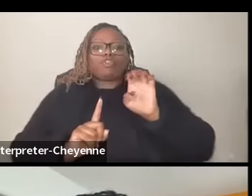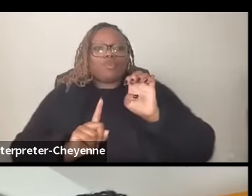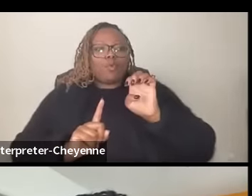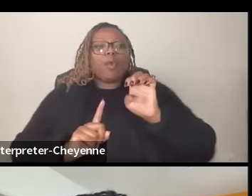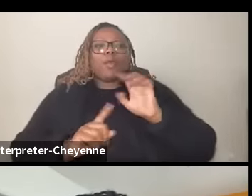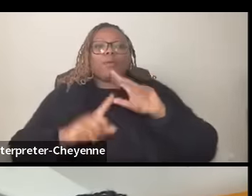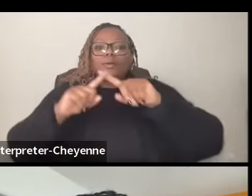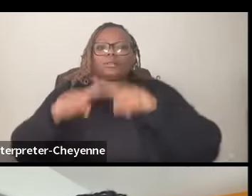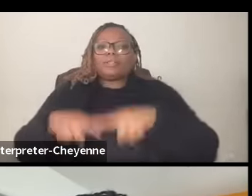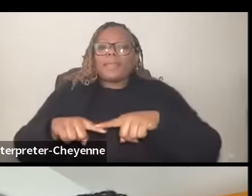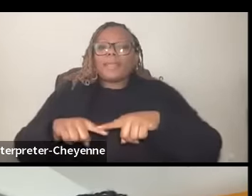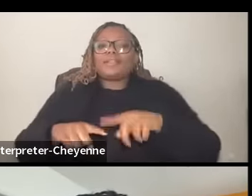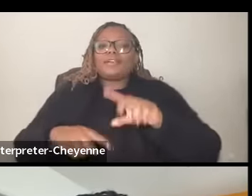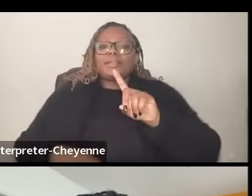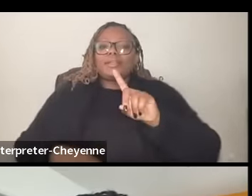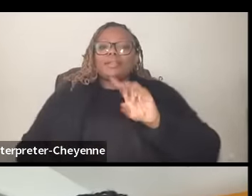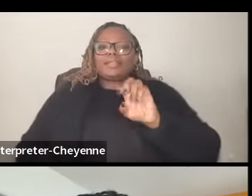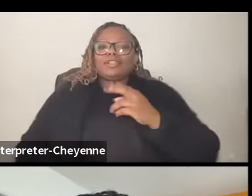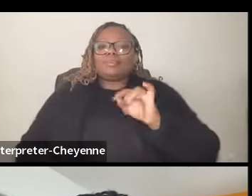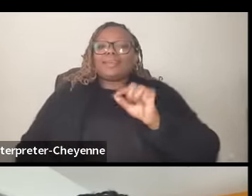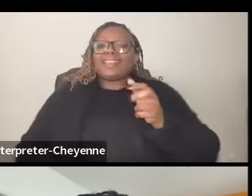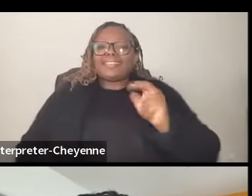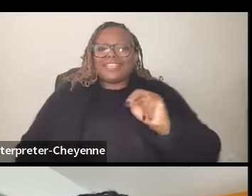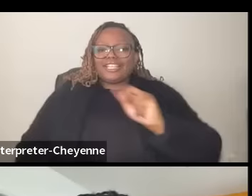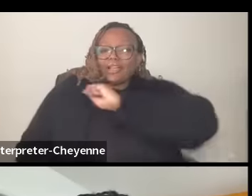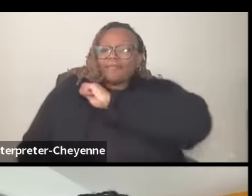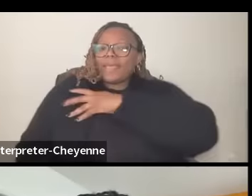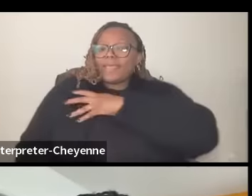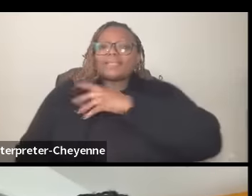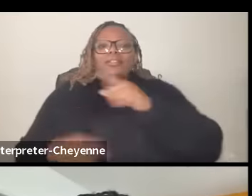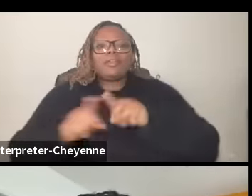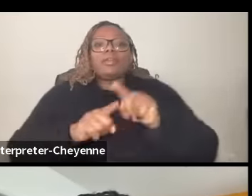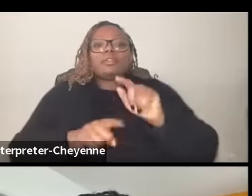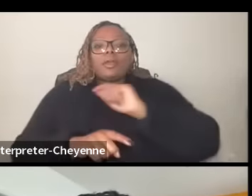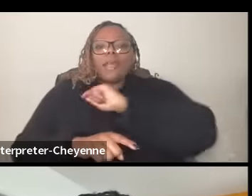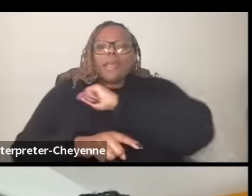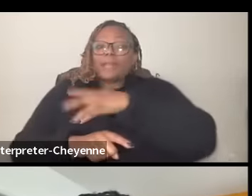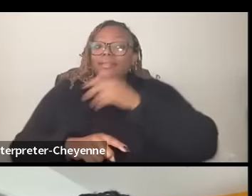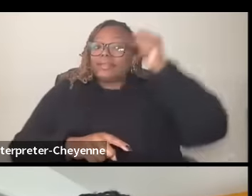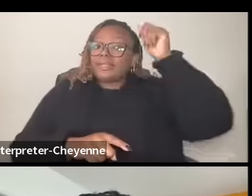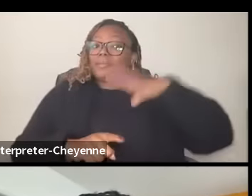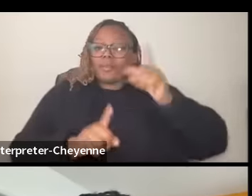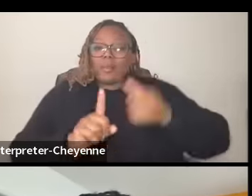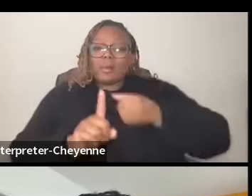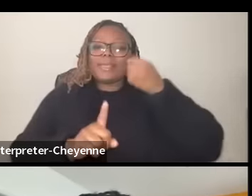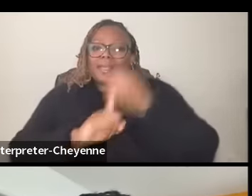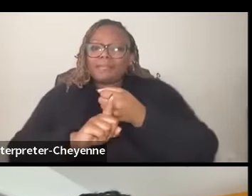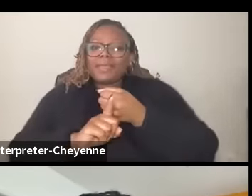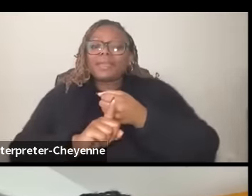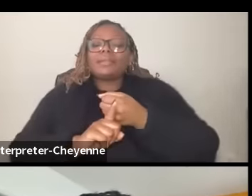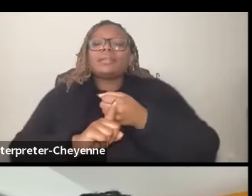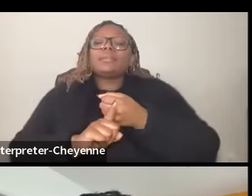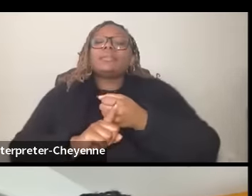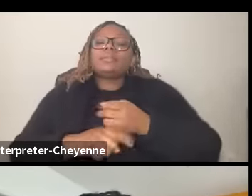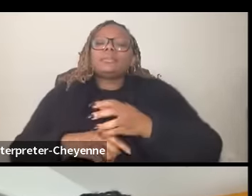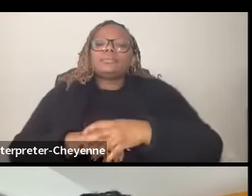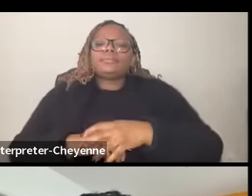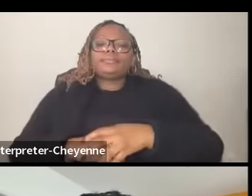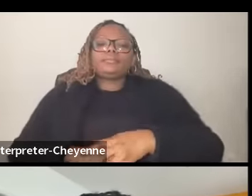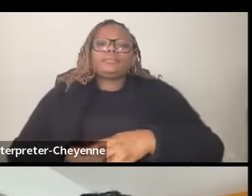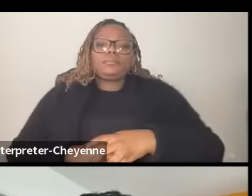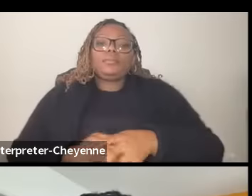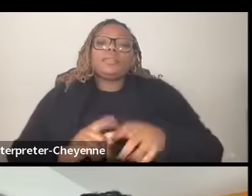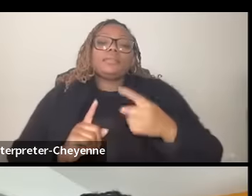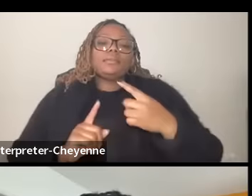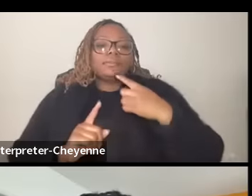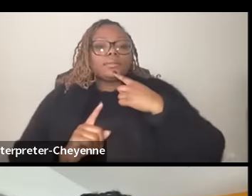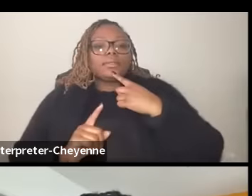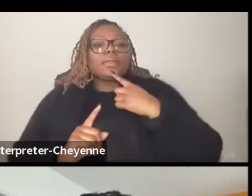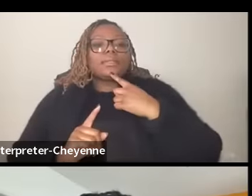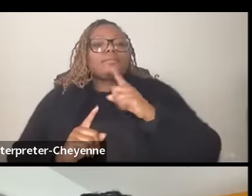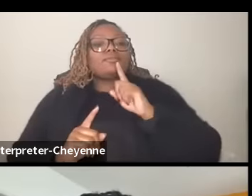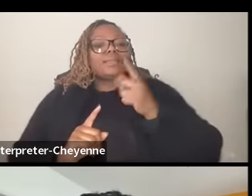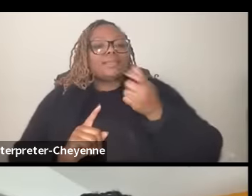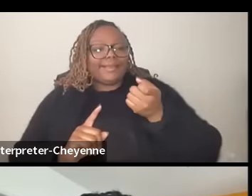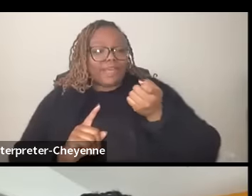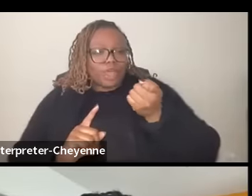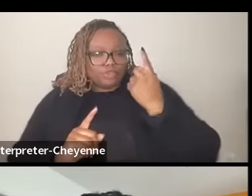demonization of Palestinians and Palestinian men um yeah so I I would just say uh just understand